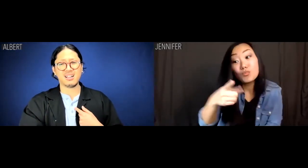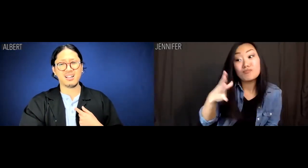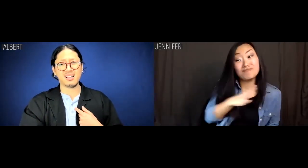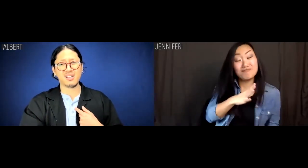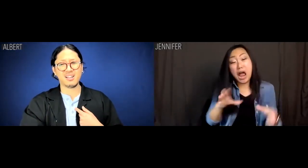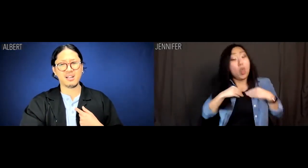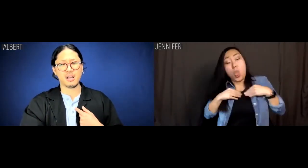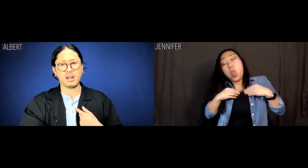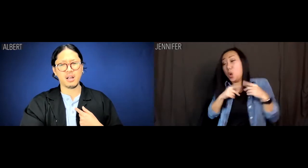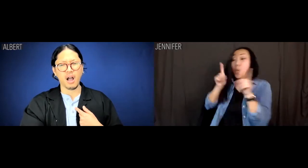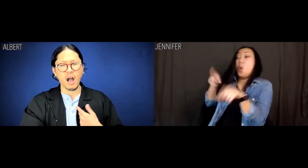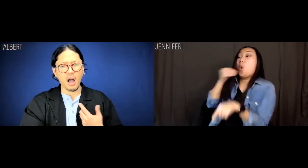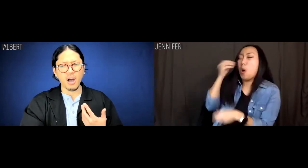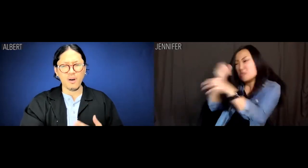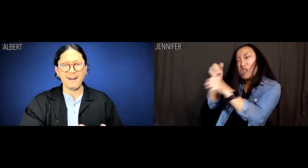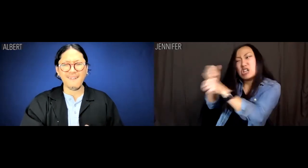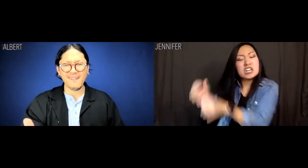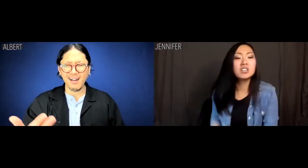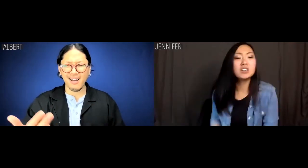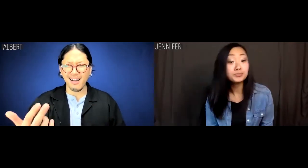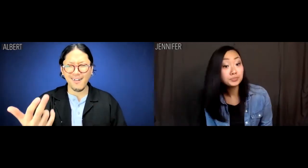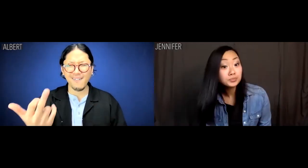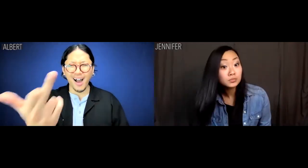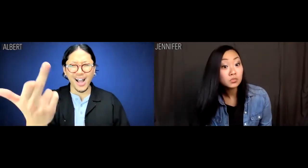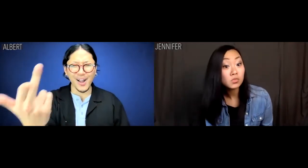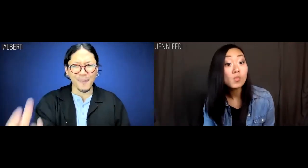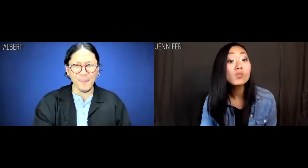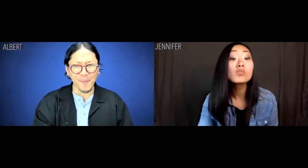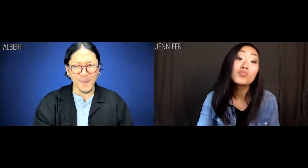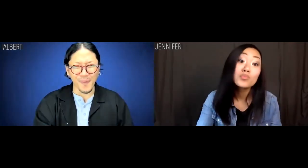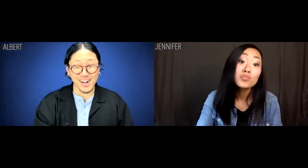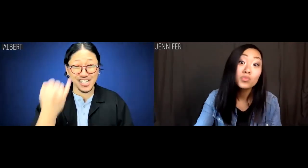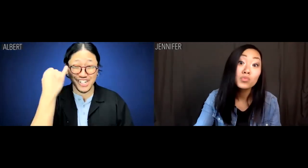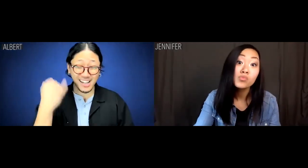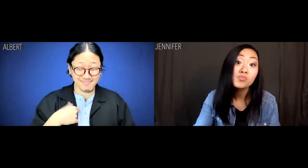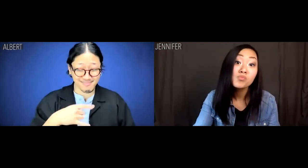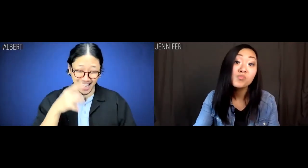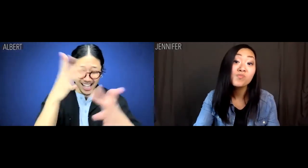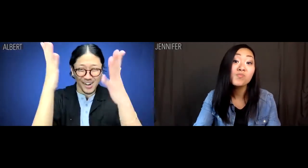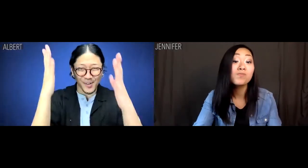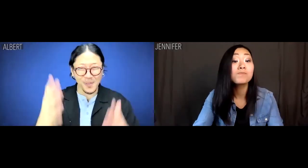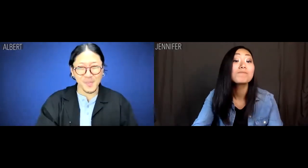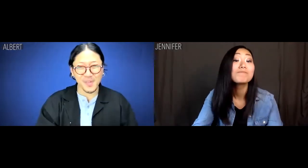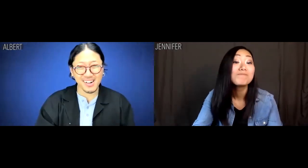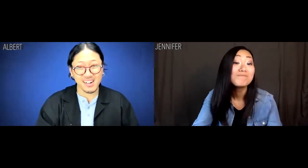So you go home and yell at your family. Albert: Fuck you, Jenny. I hate you.